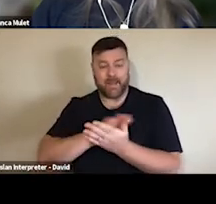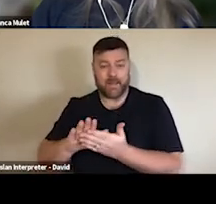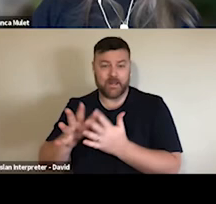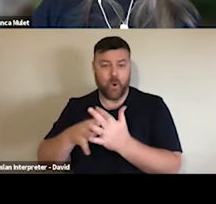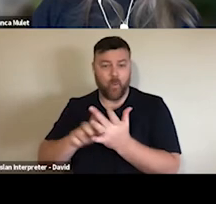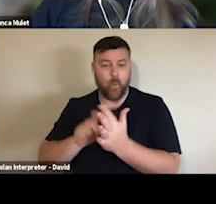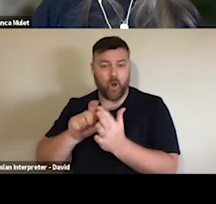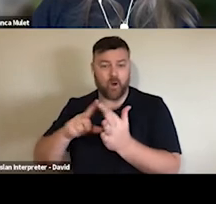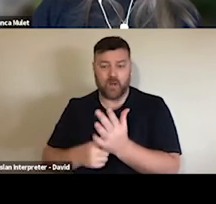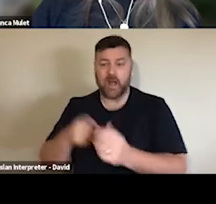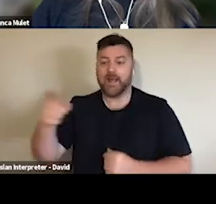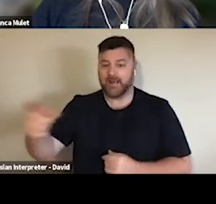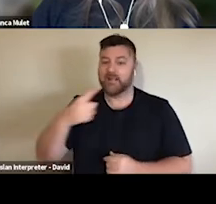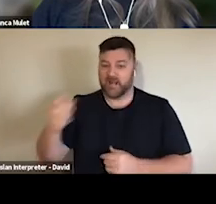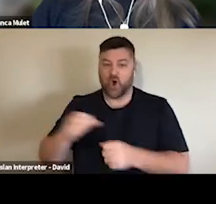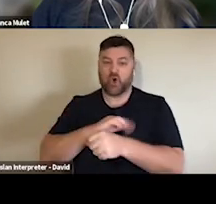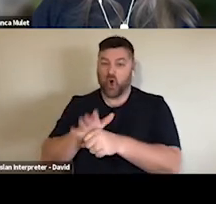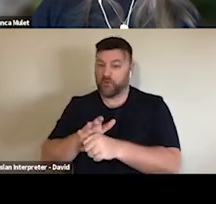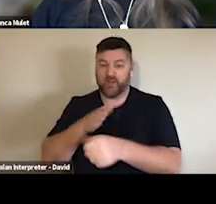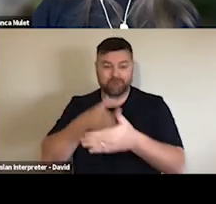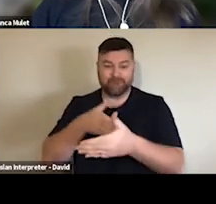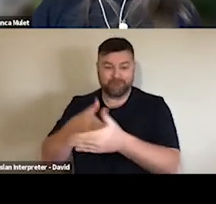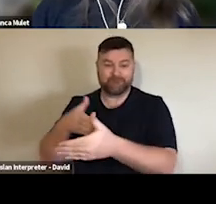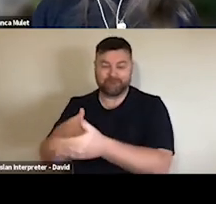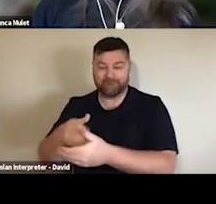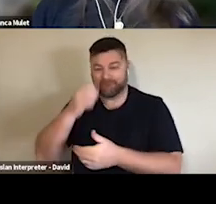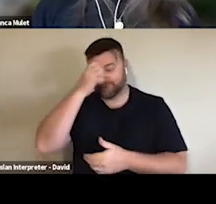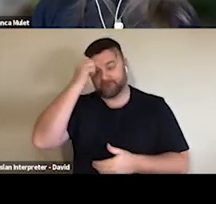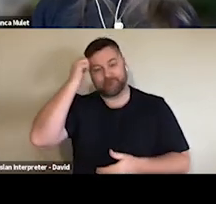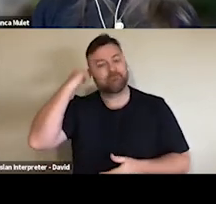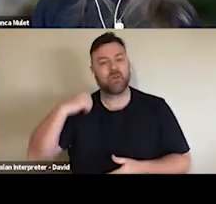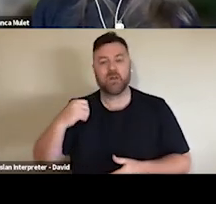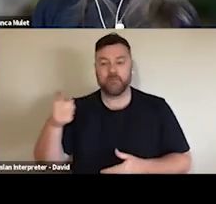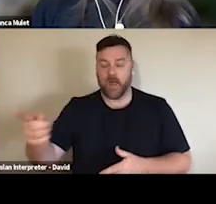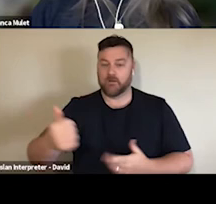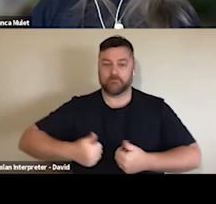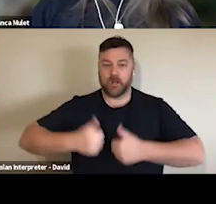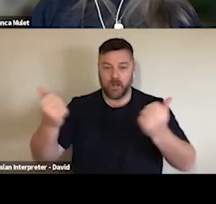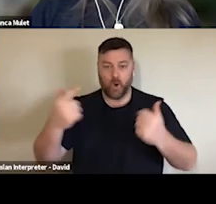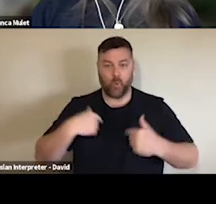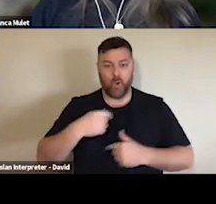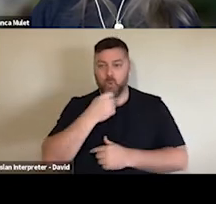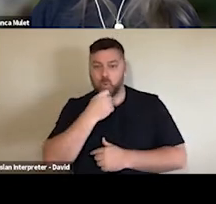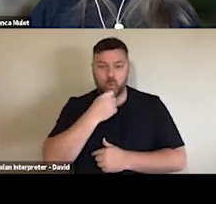Digital as a means of engaging people more deeply in live experiences and by the way, Stuart was brilliant in your webinar last week, two weeks ago.